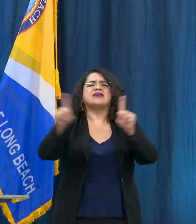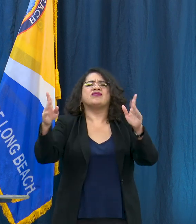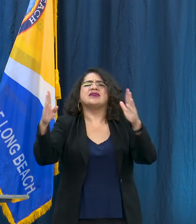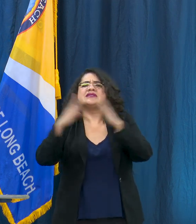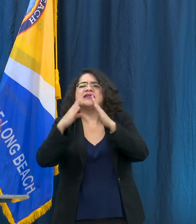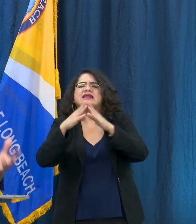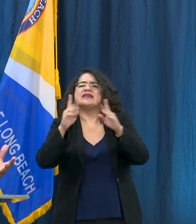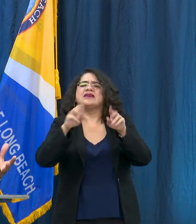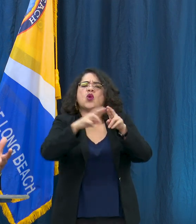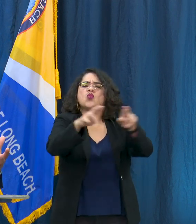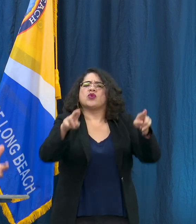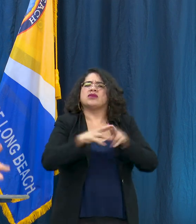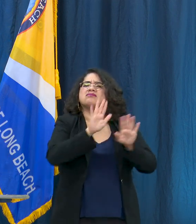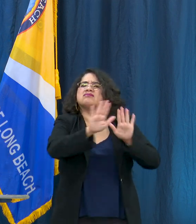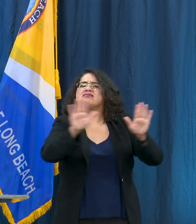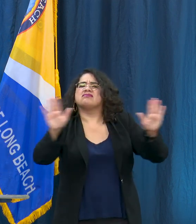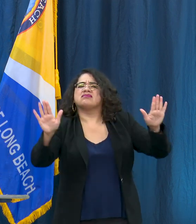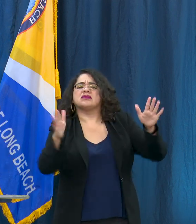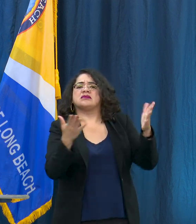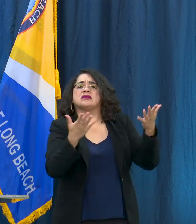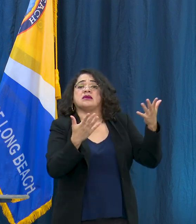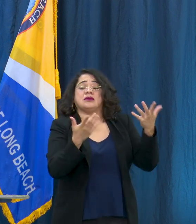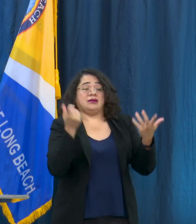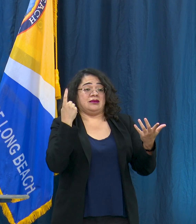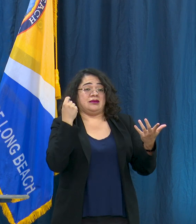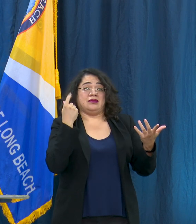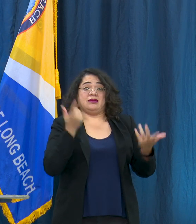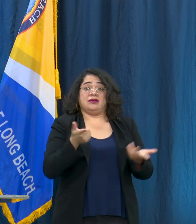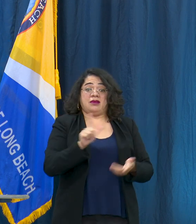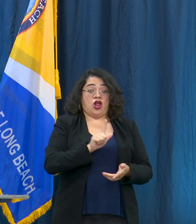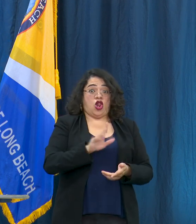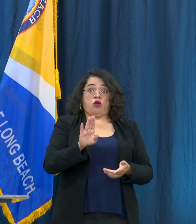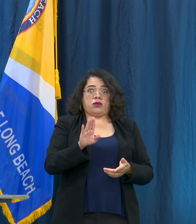lot in Long Beach he's doing better than the rest of the county, we're still